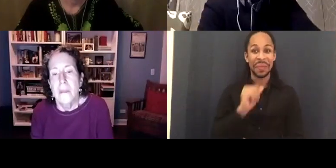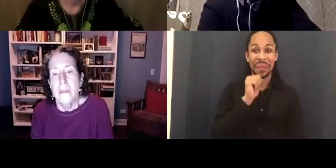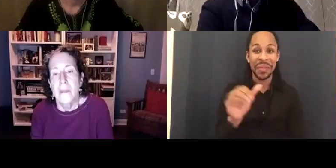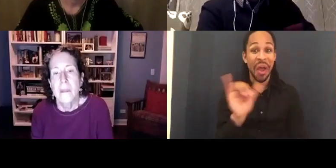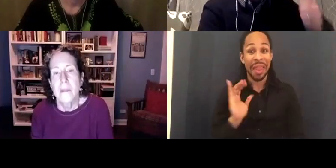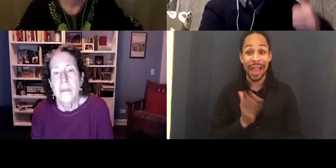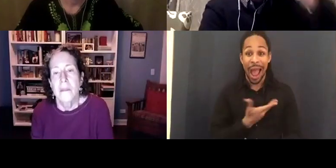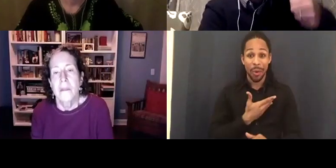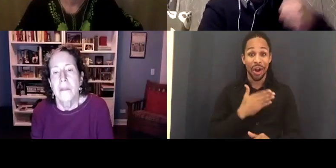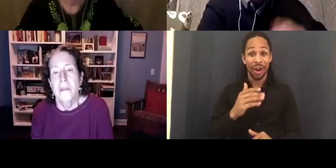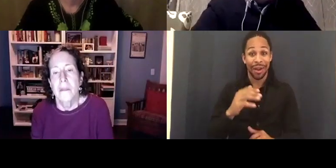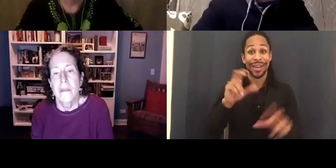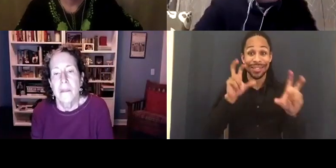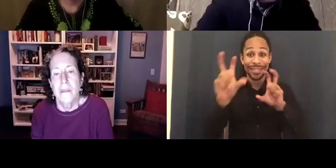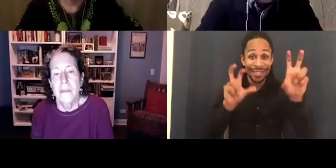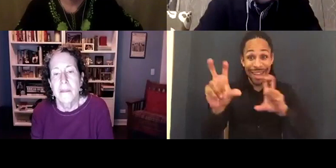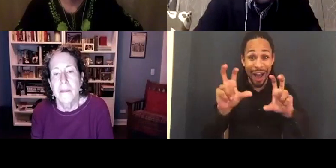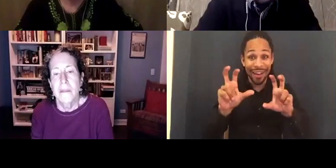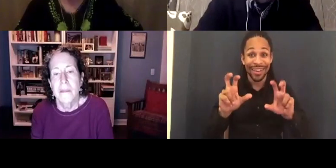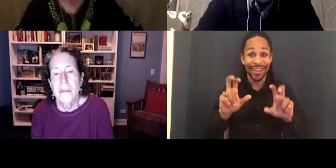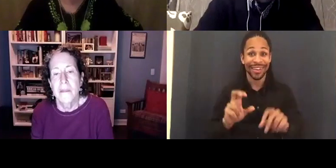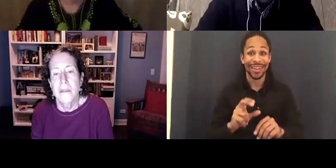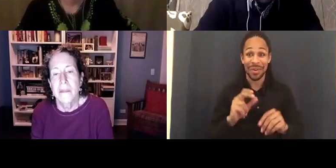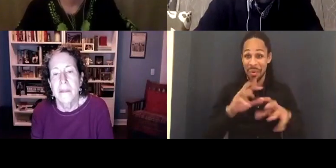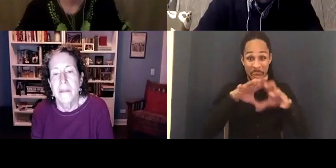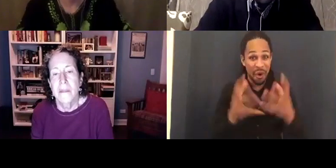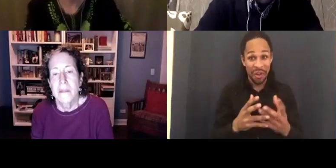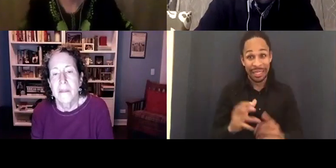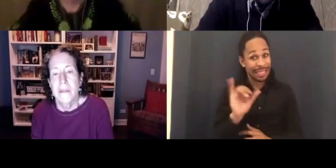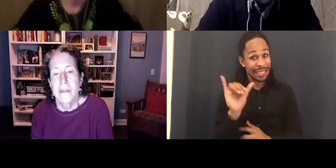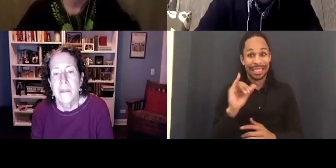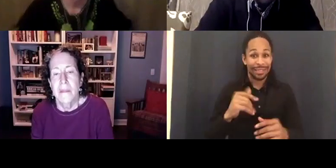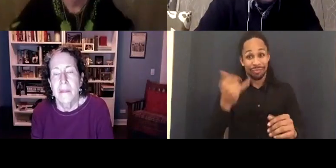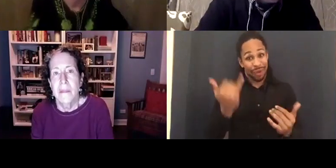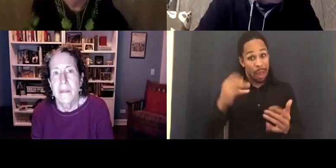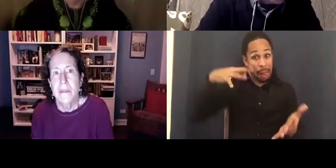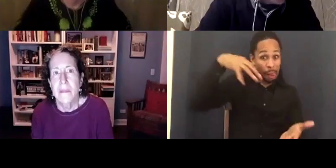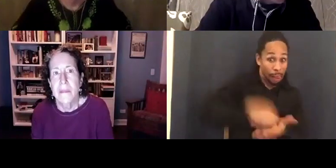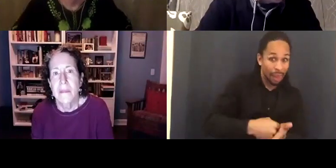The opposite direction. We'll just let everybody get settled